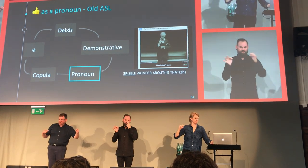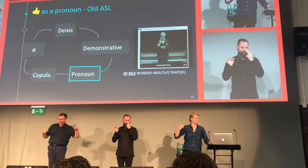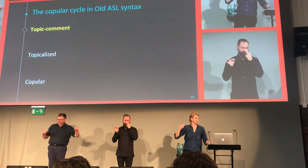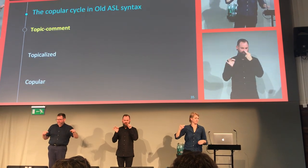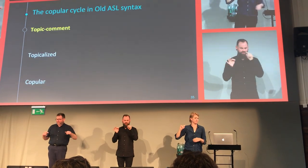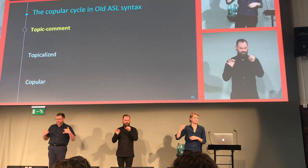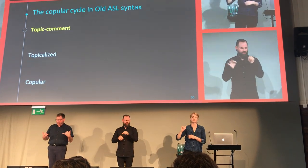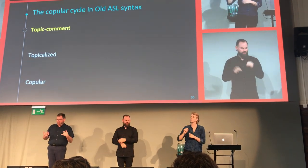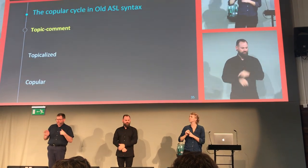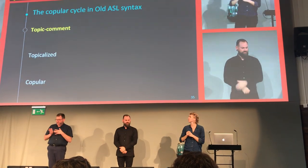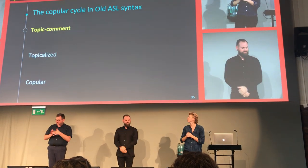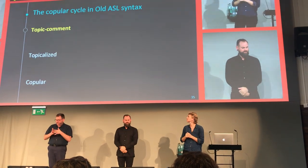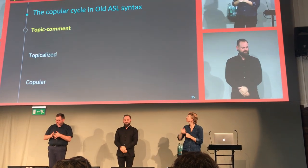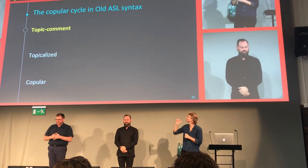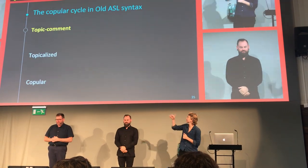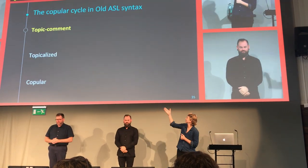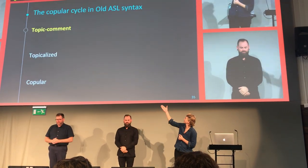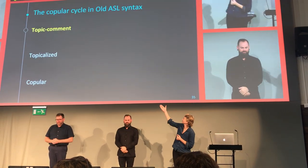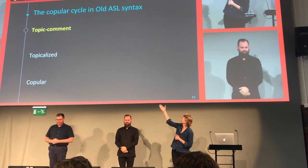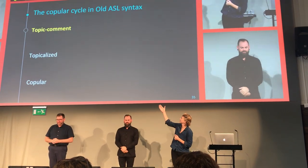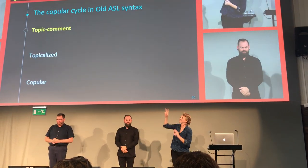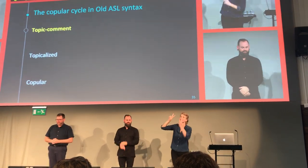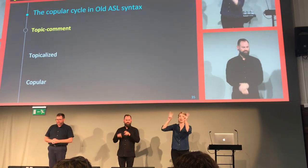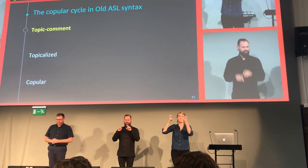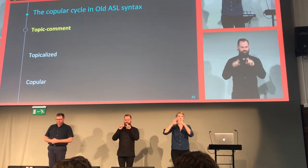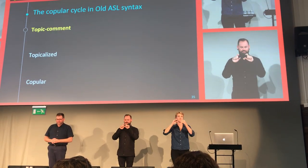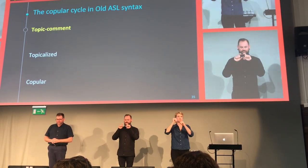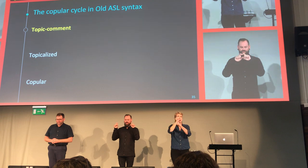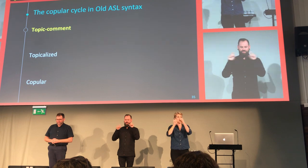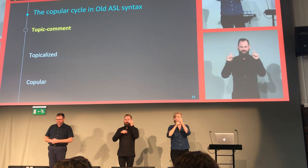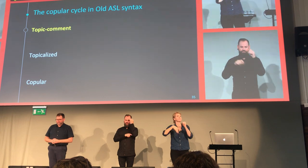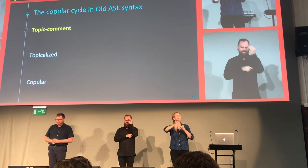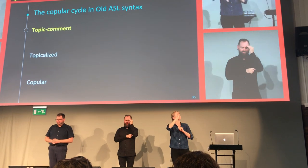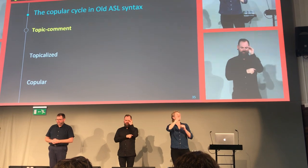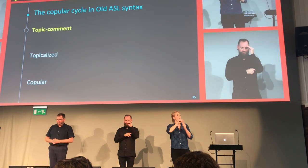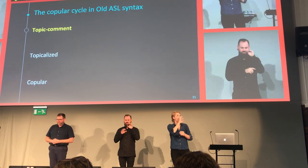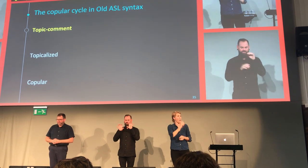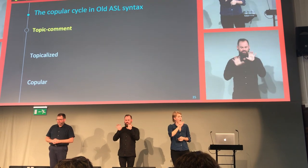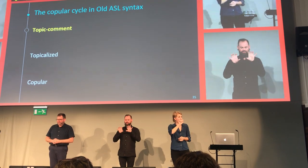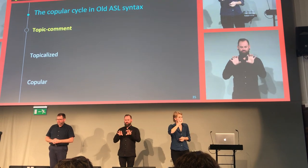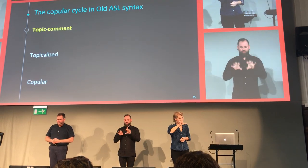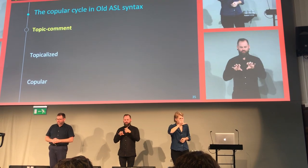and we're going to be looking at the syntactic context. Again, we get these three structures.